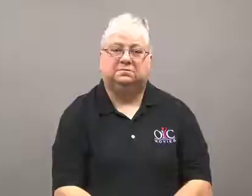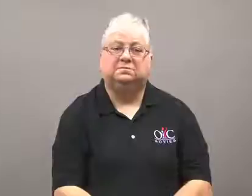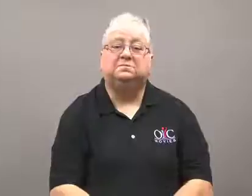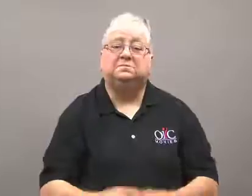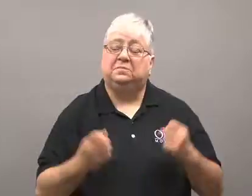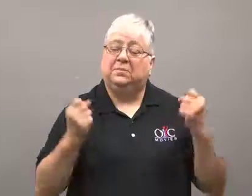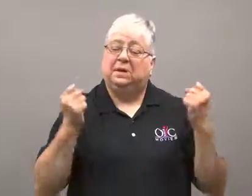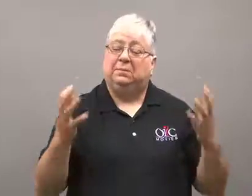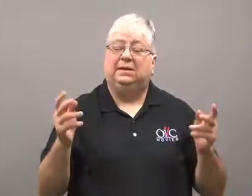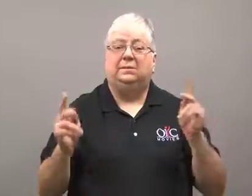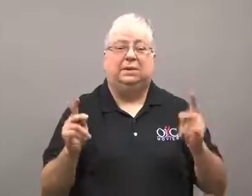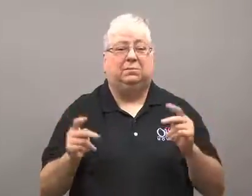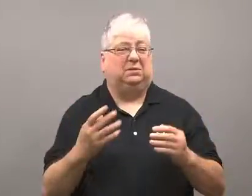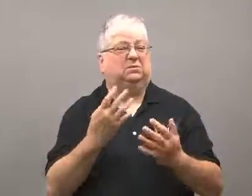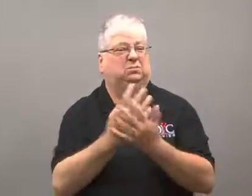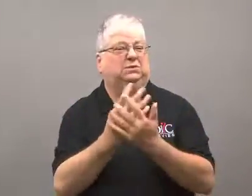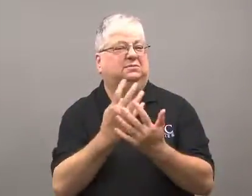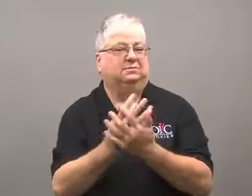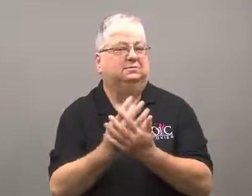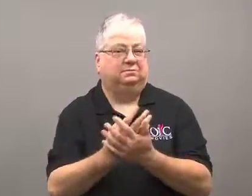There are a lot of people in prison.